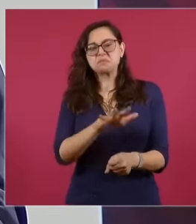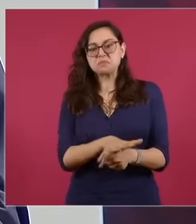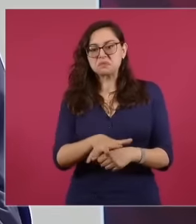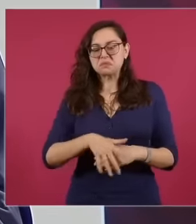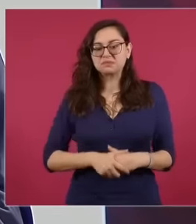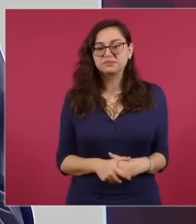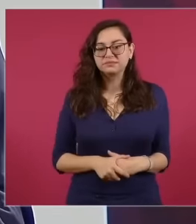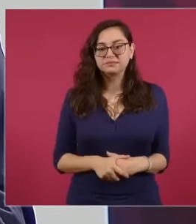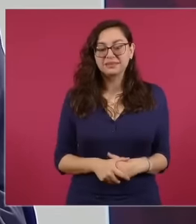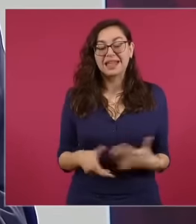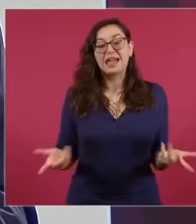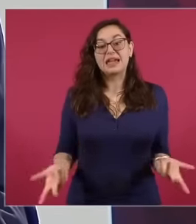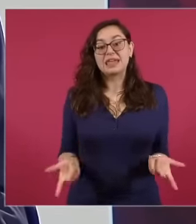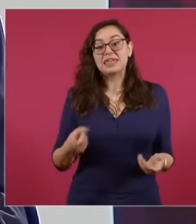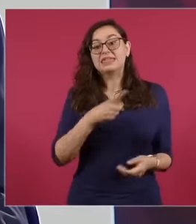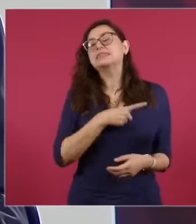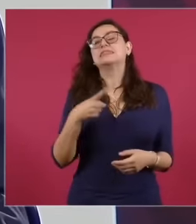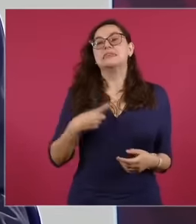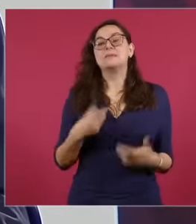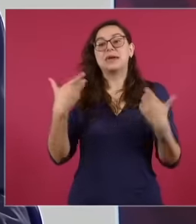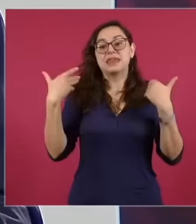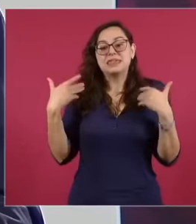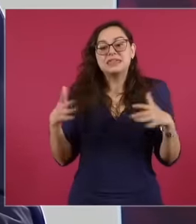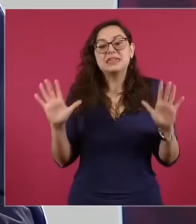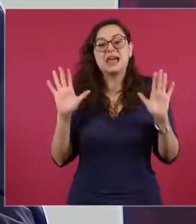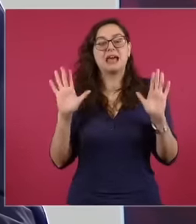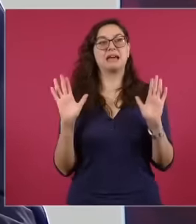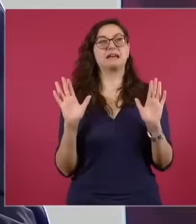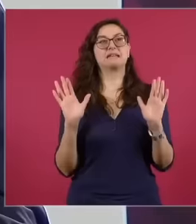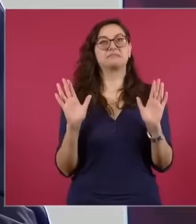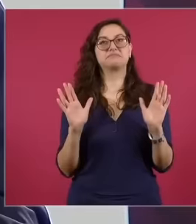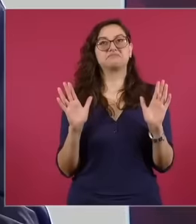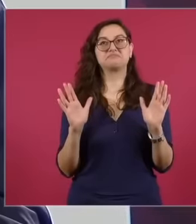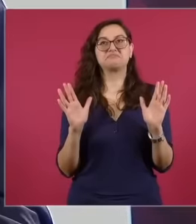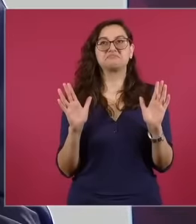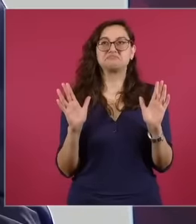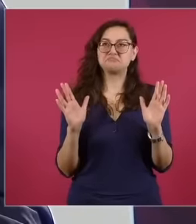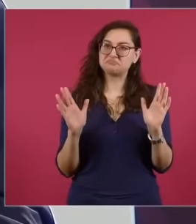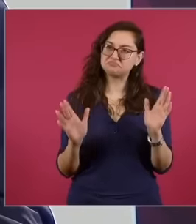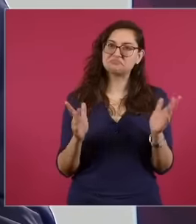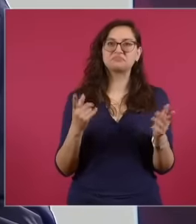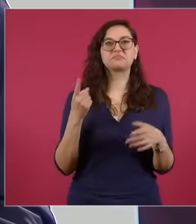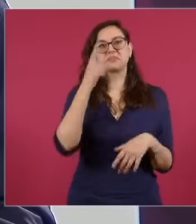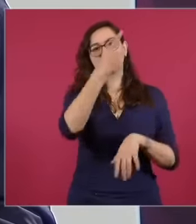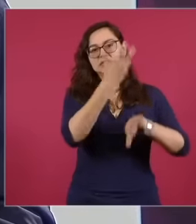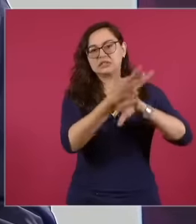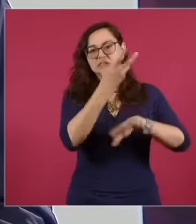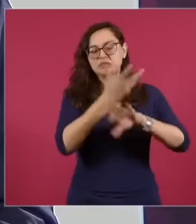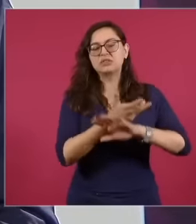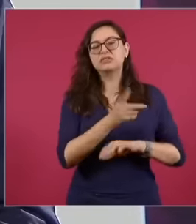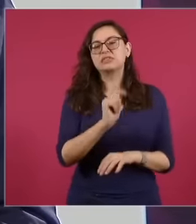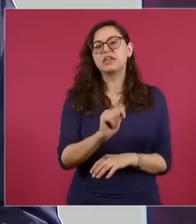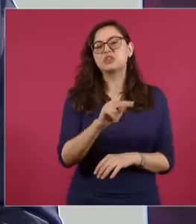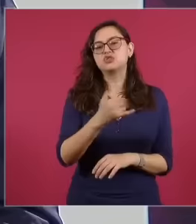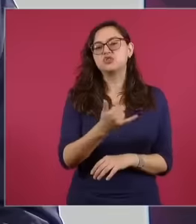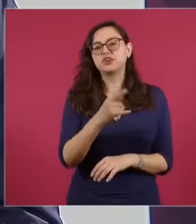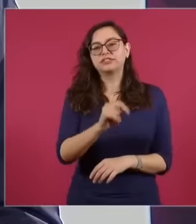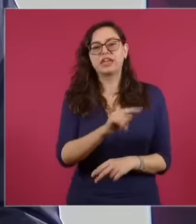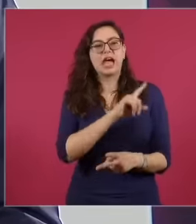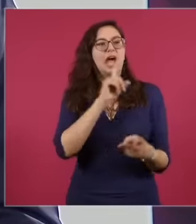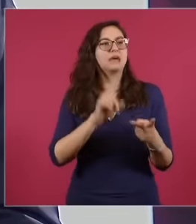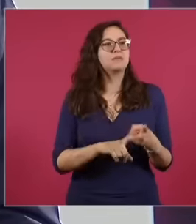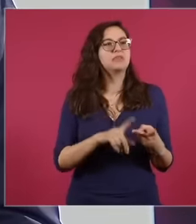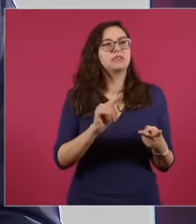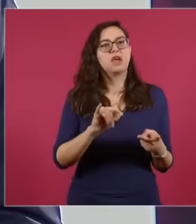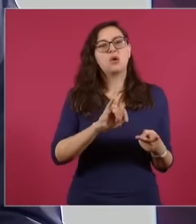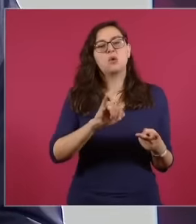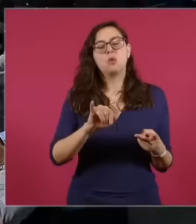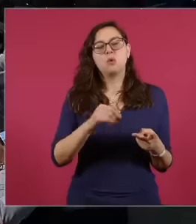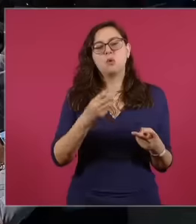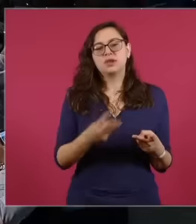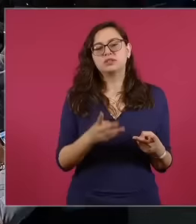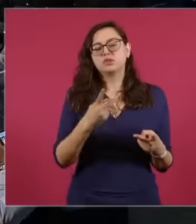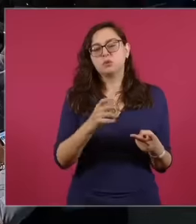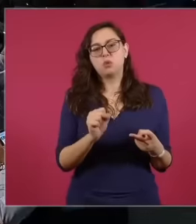good if the Editors of the New York Times of the Washington Post of the Wall Journal